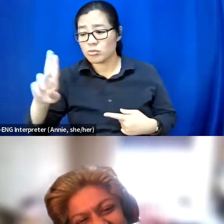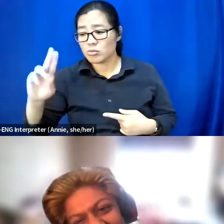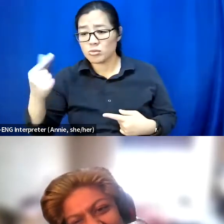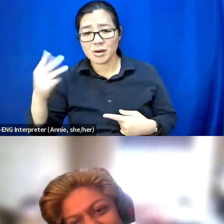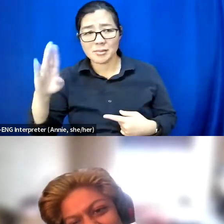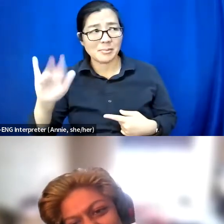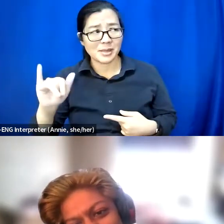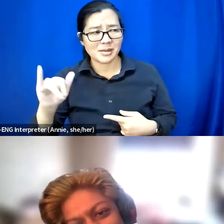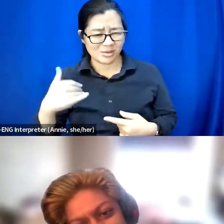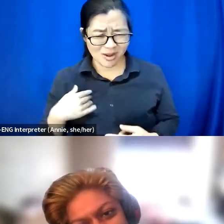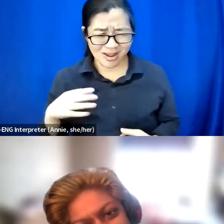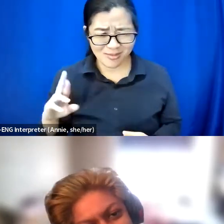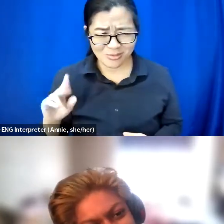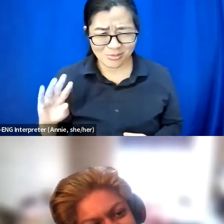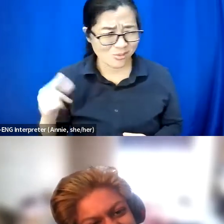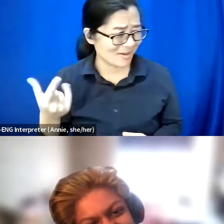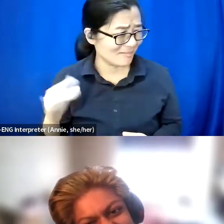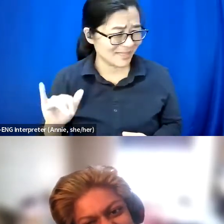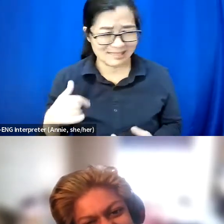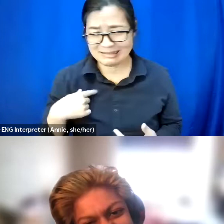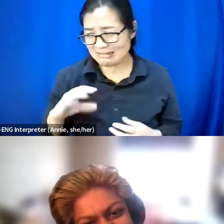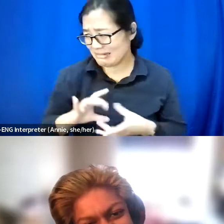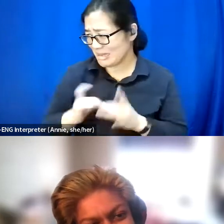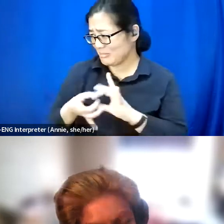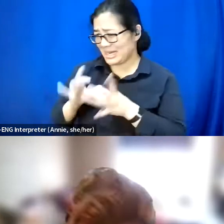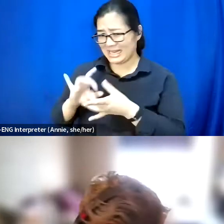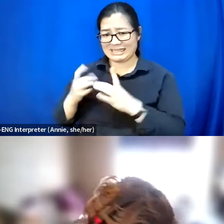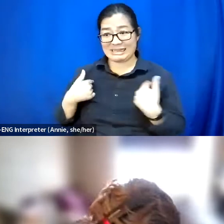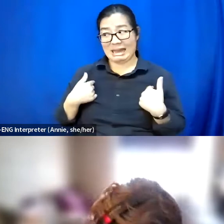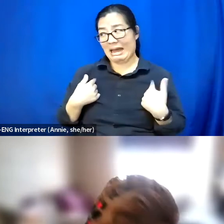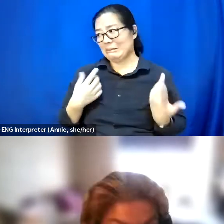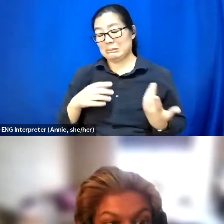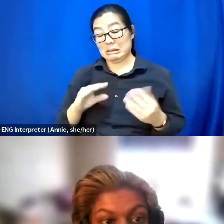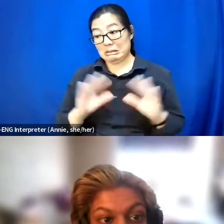And, sorry, you can tell I'm not very sports but just that is another thing. People think that I'm a Paralympian like they think